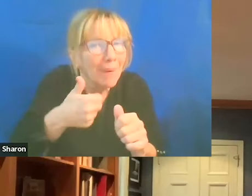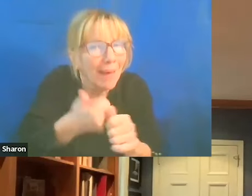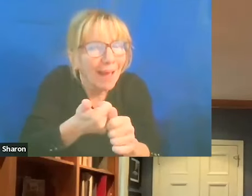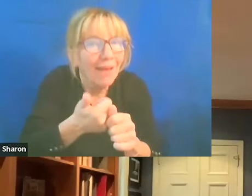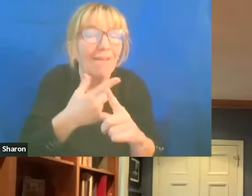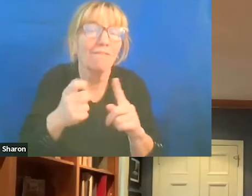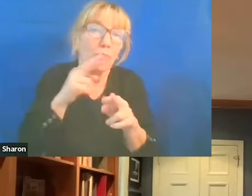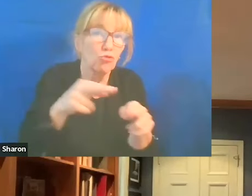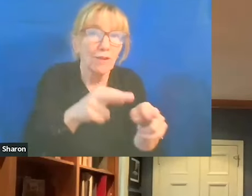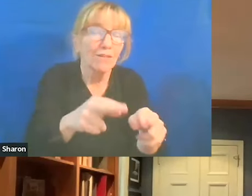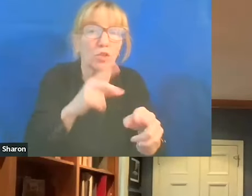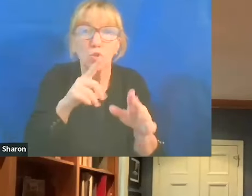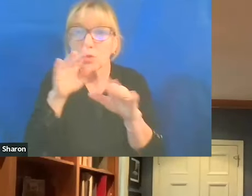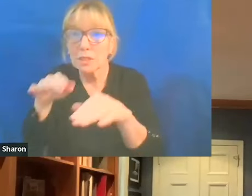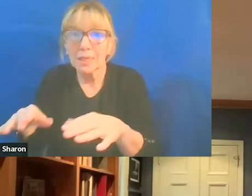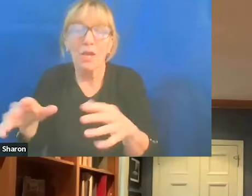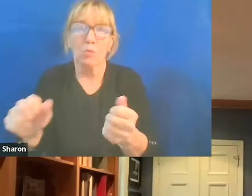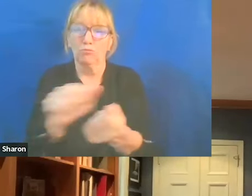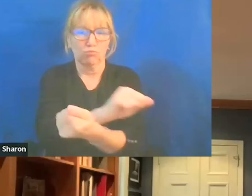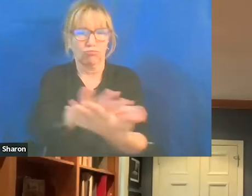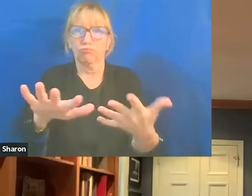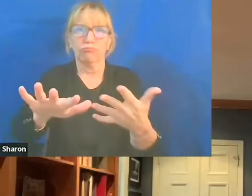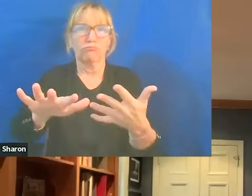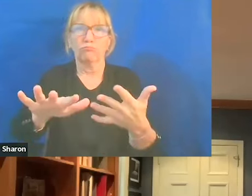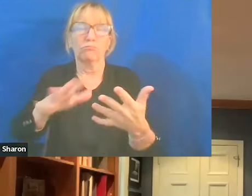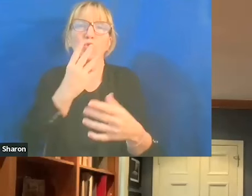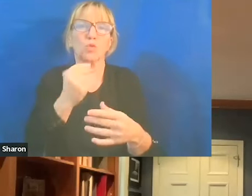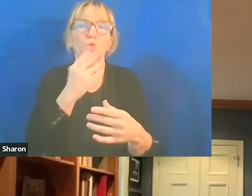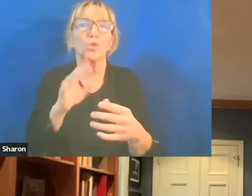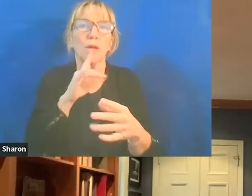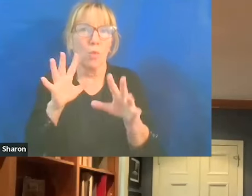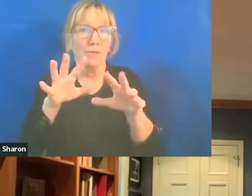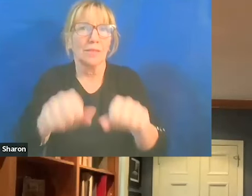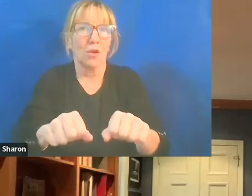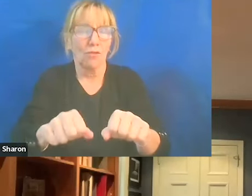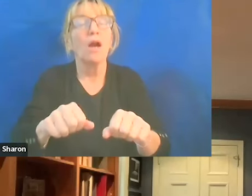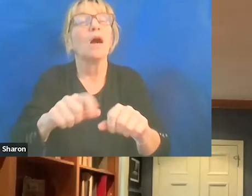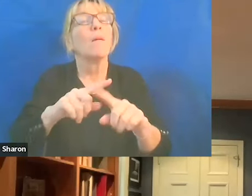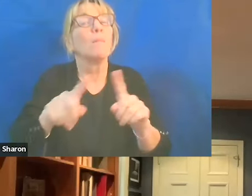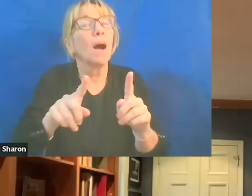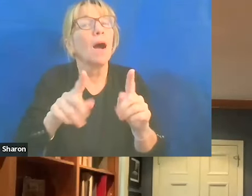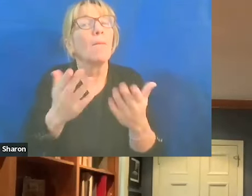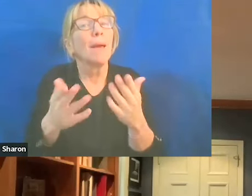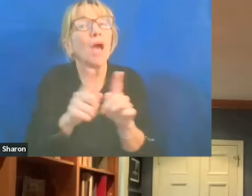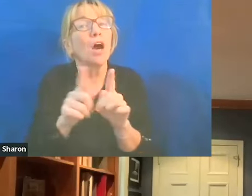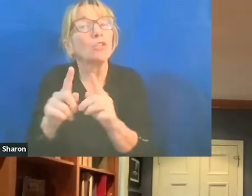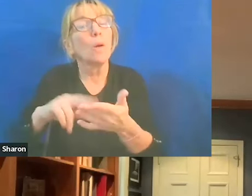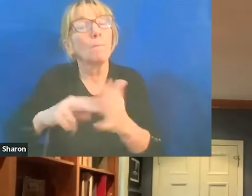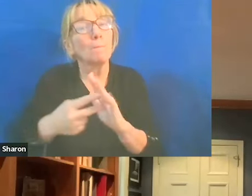we're gonna wipe out all the Jews and take it over. And that's one way that that could be interpreted. It could also mean from the river to the sea, we're gonna have a democratic society